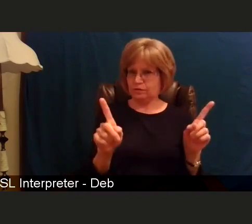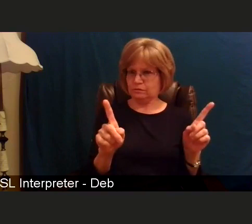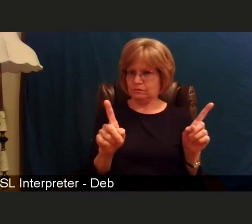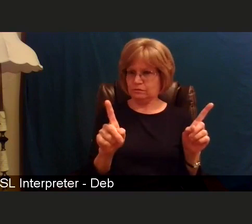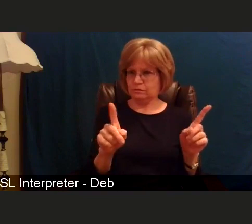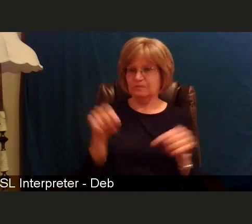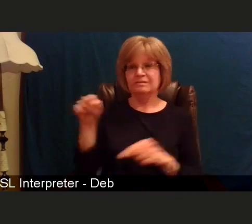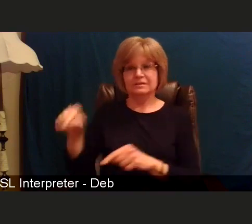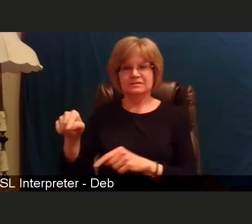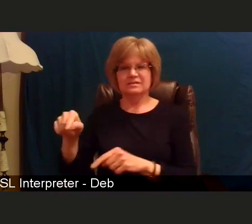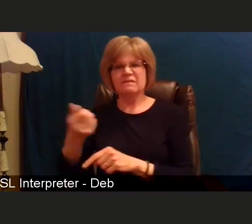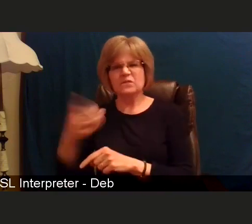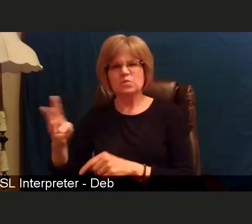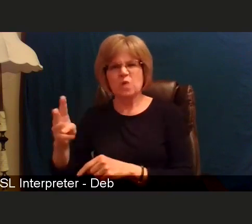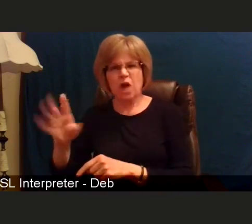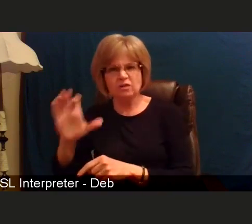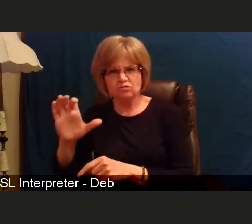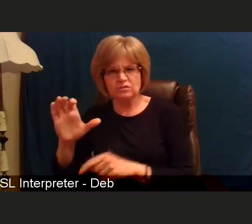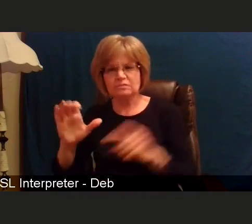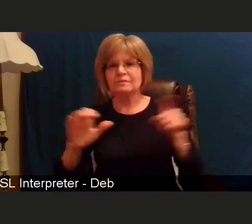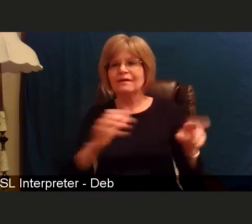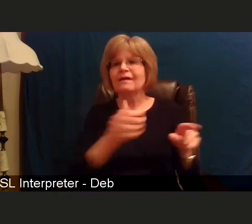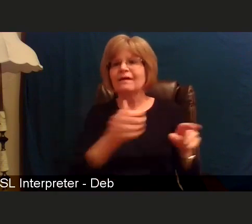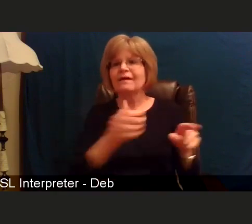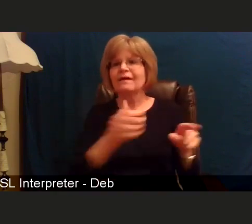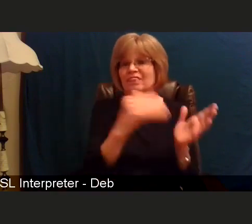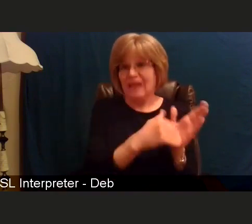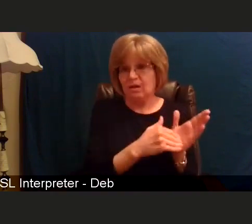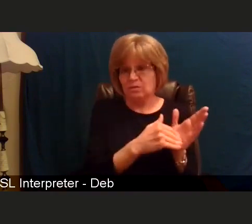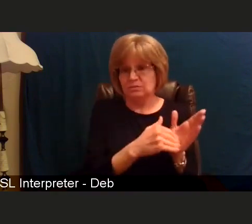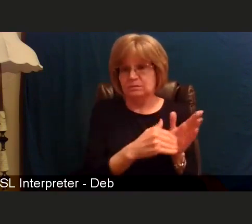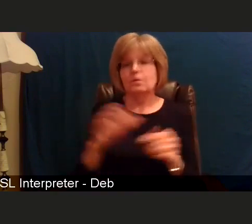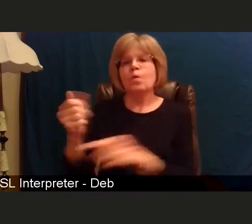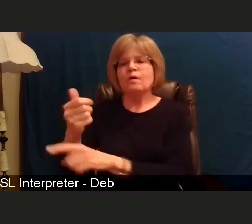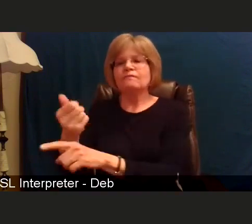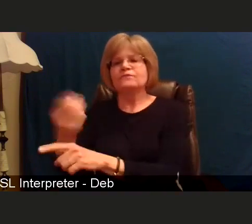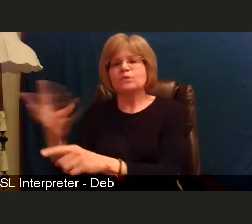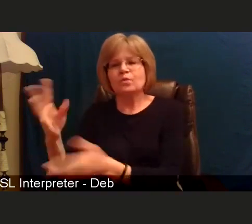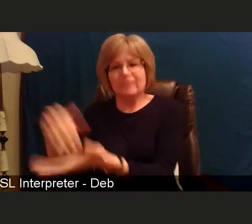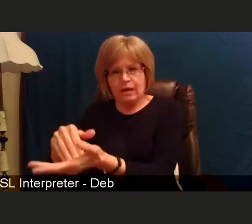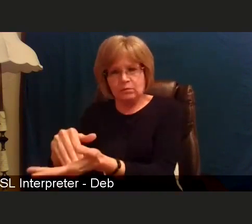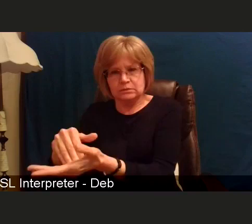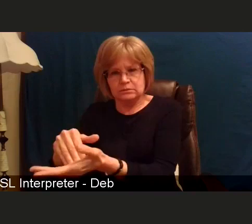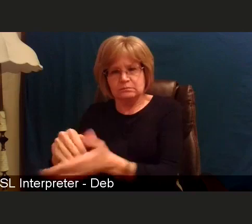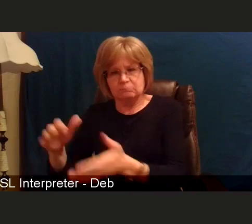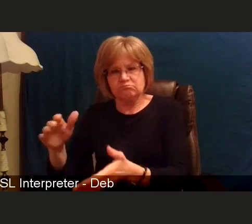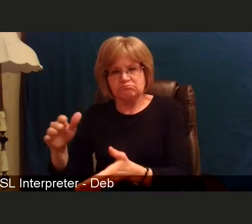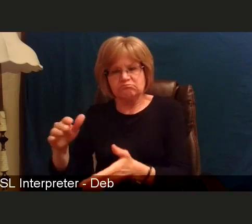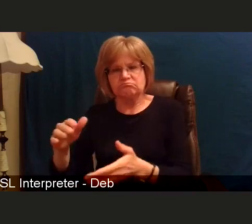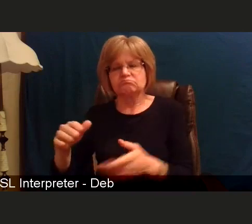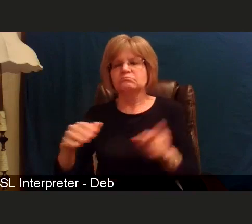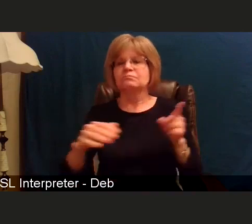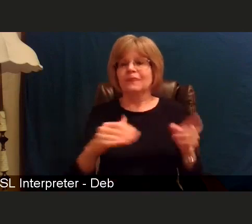to a few thousand people to having many thousands of people who open up for vaccine in tier 1B.